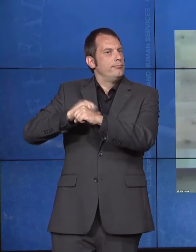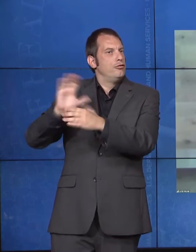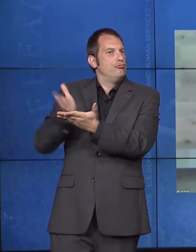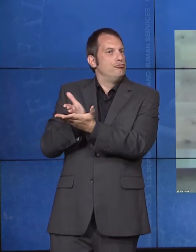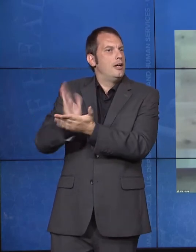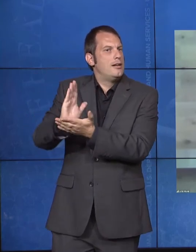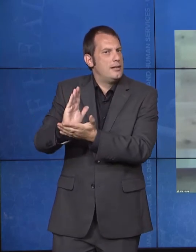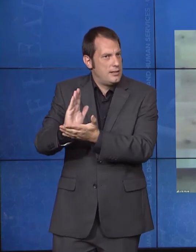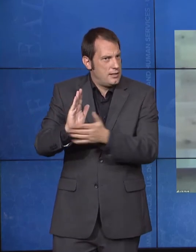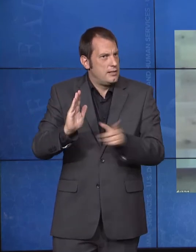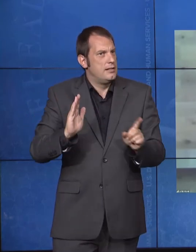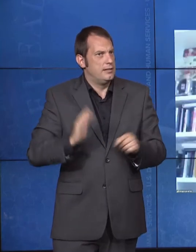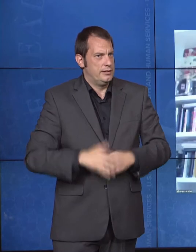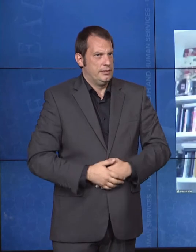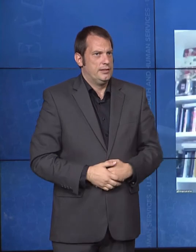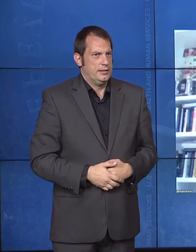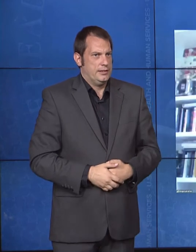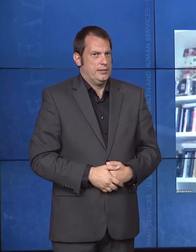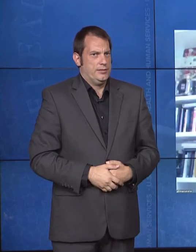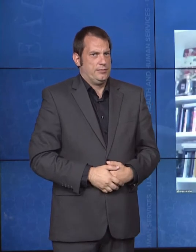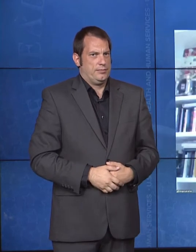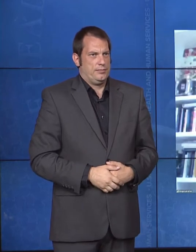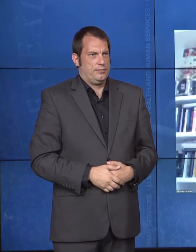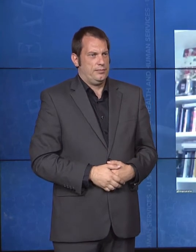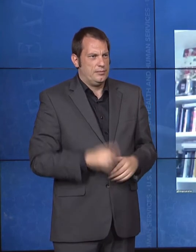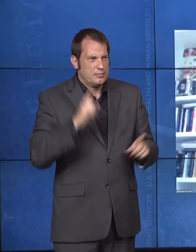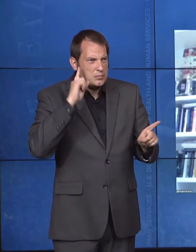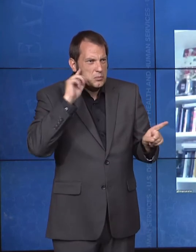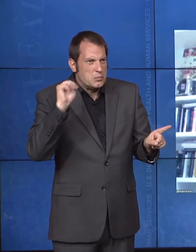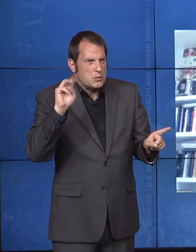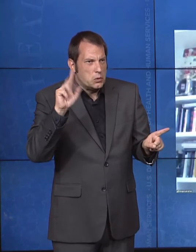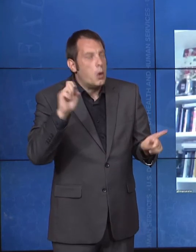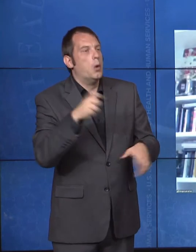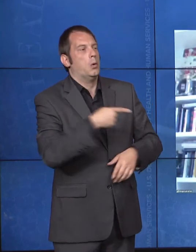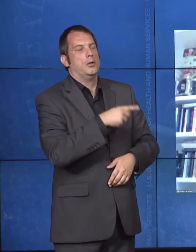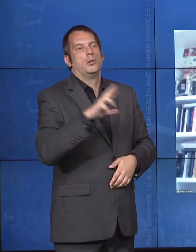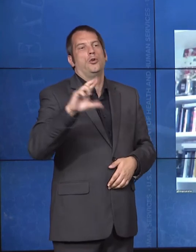Roger Severino: It goes back to the same thing that animated the ADA itself. President